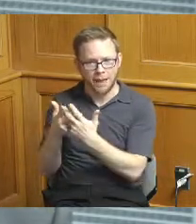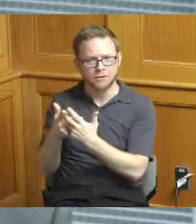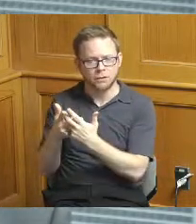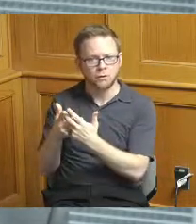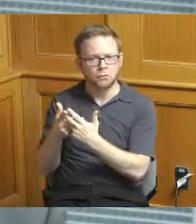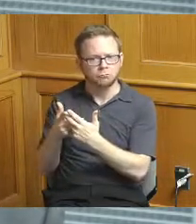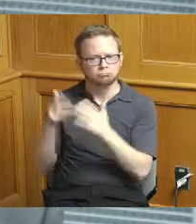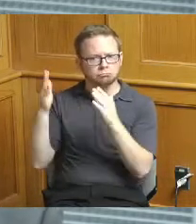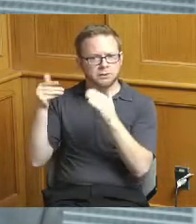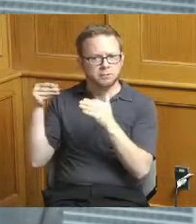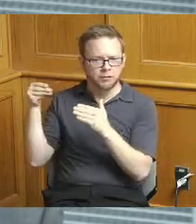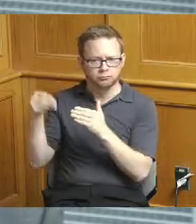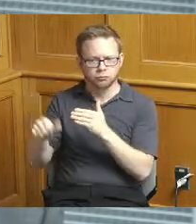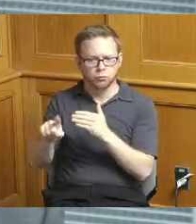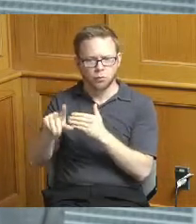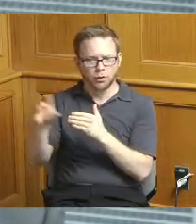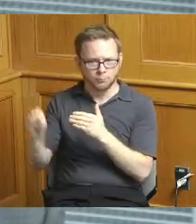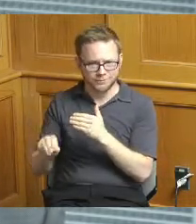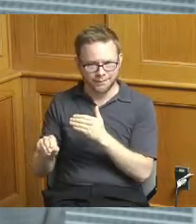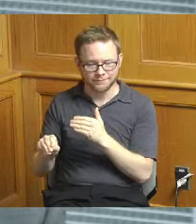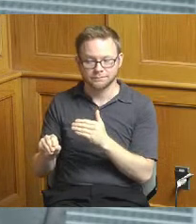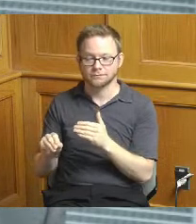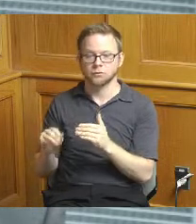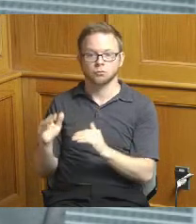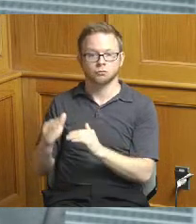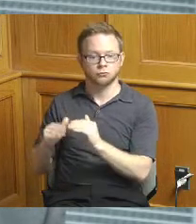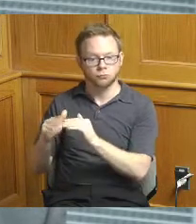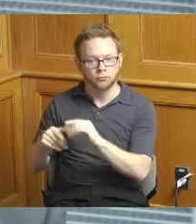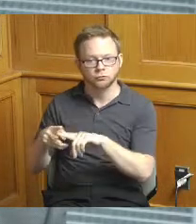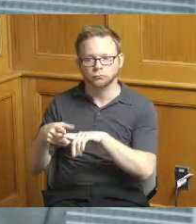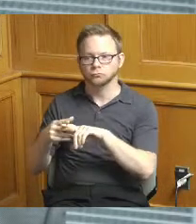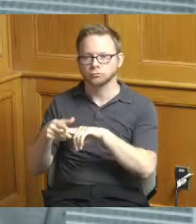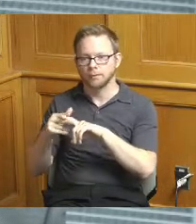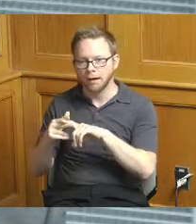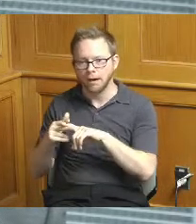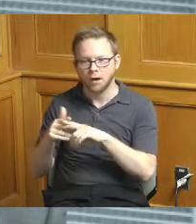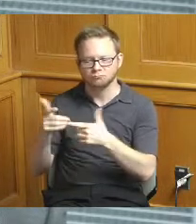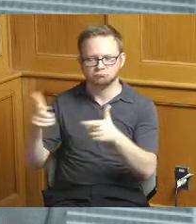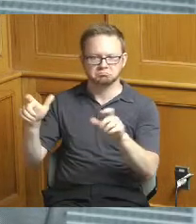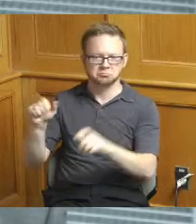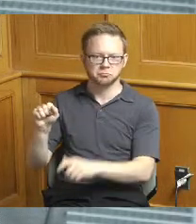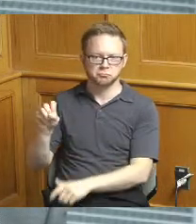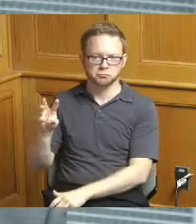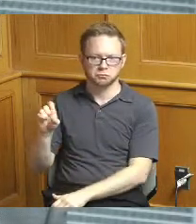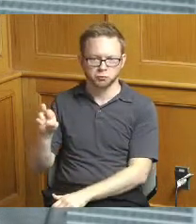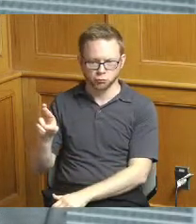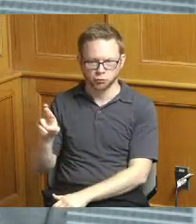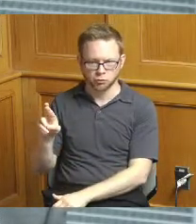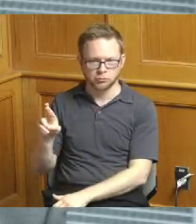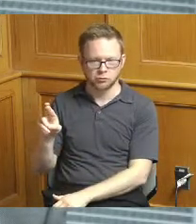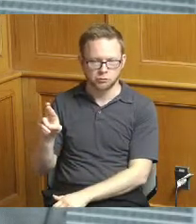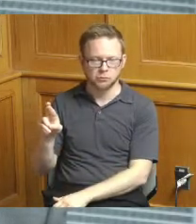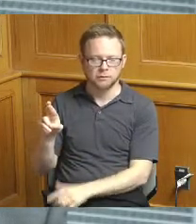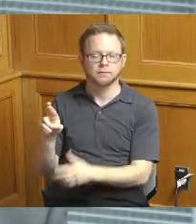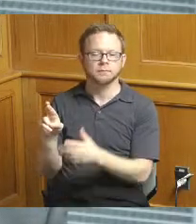you know construction of and repair of our our large sewers so that work and you know in the